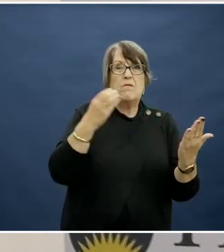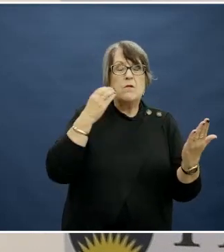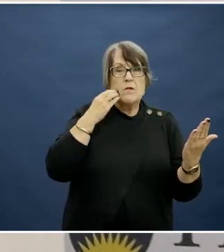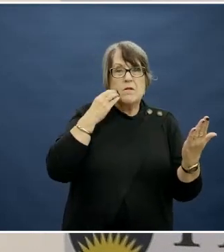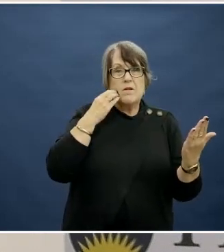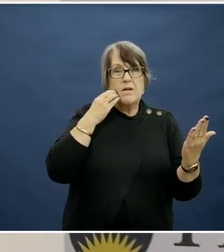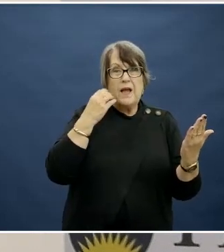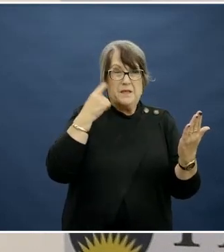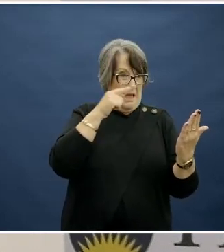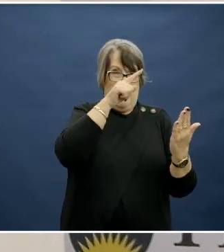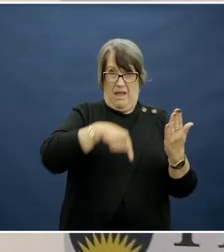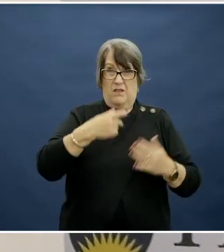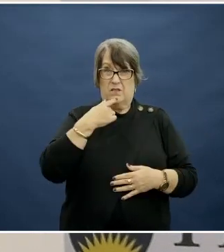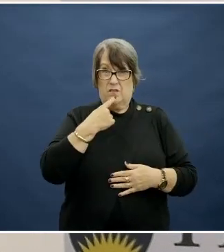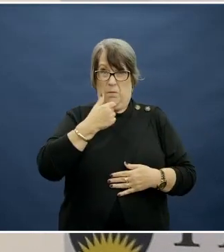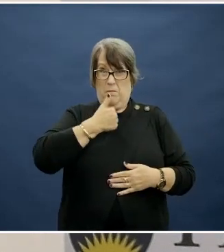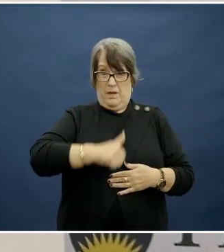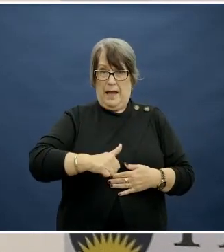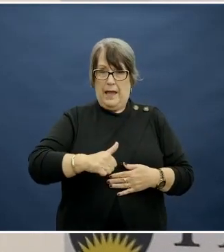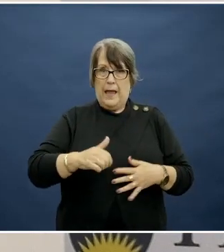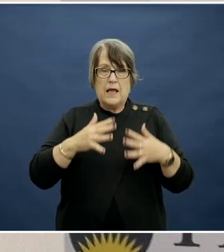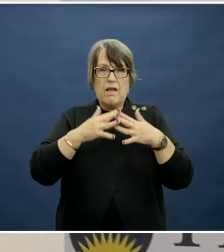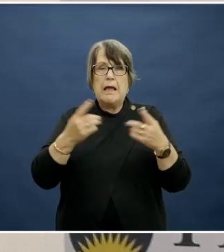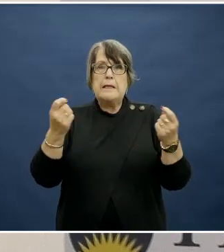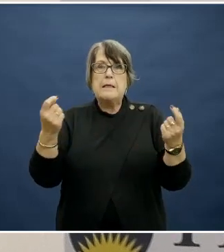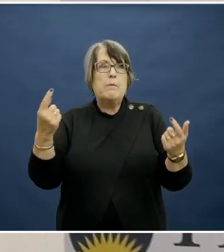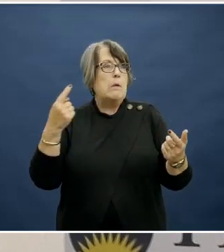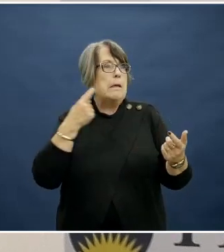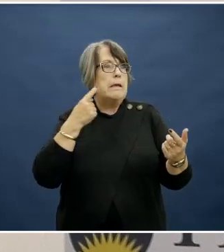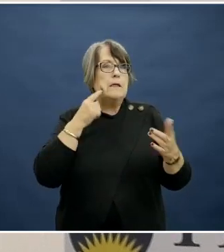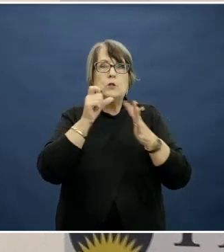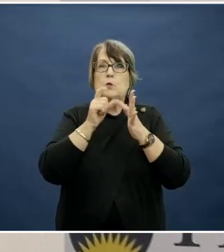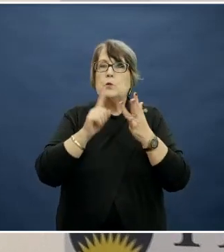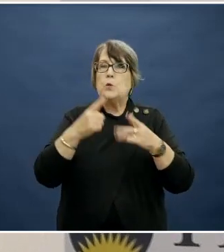look at that behaviour, it's the value of the simplicity and the ability to use it in